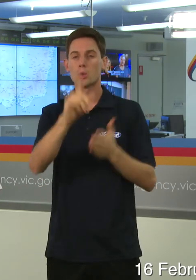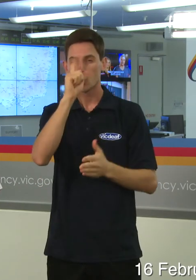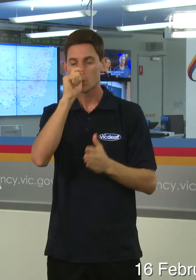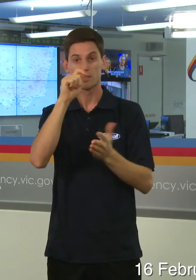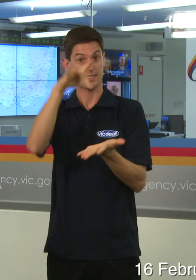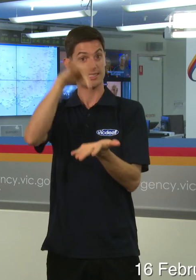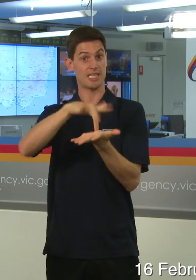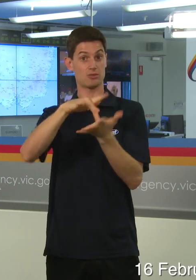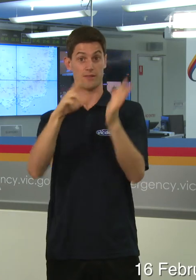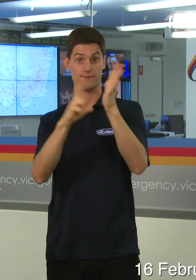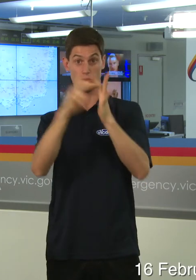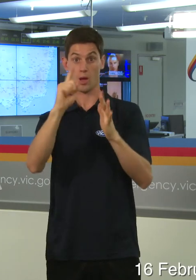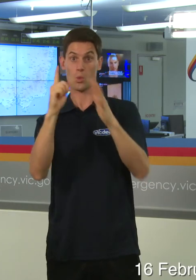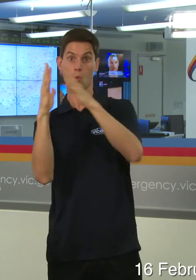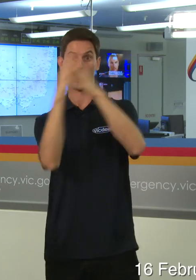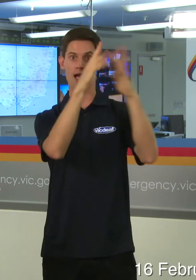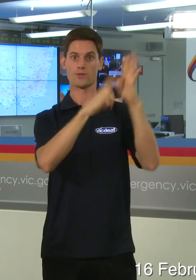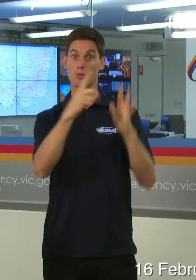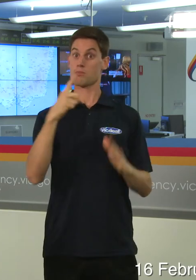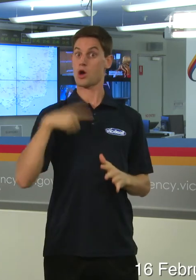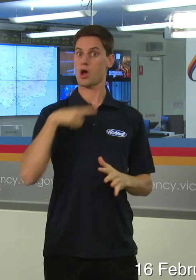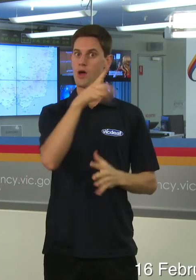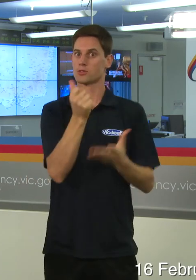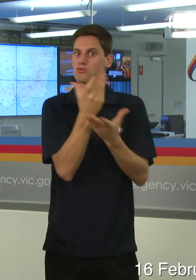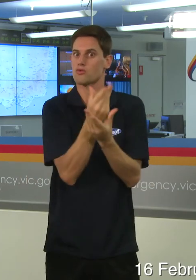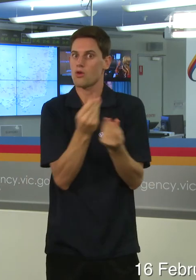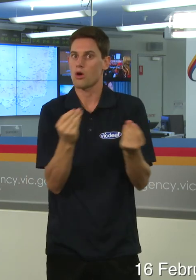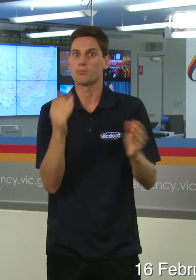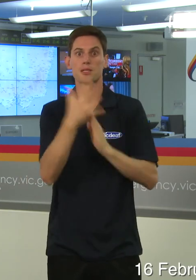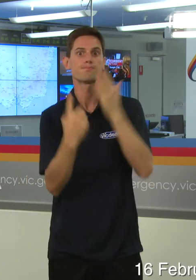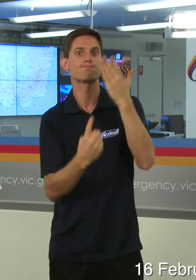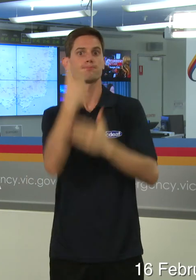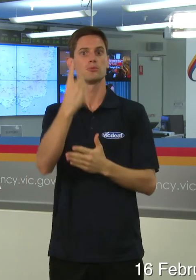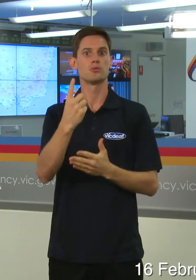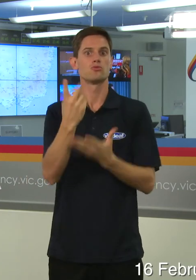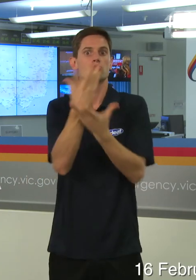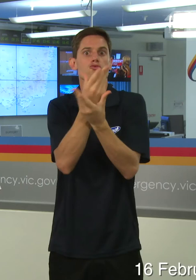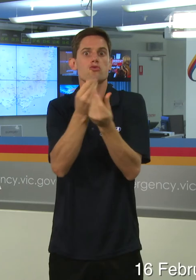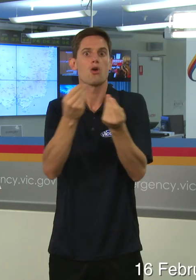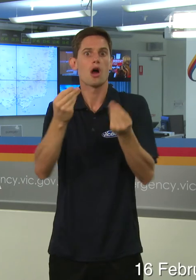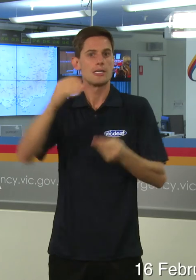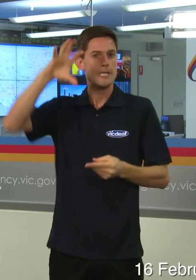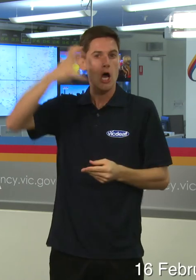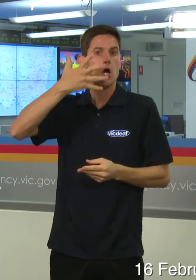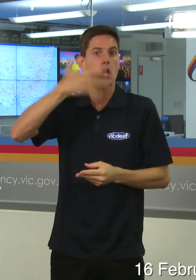and that's because it's dry and all we need then is the hot, dry, and windy days to bring it into areas of significance.